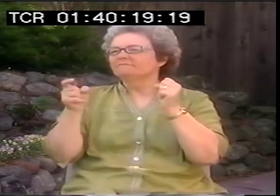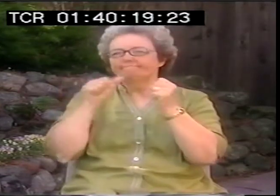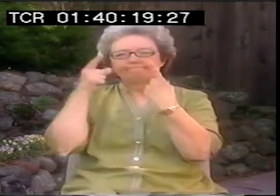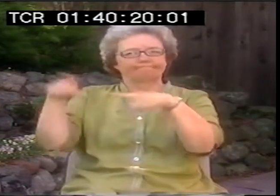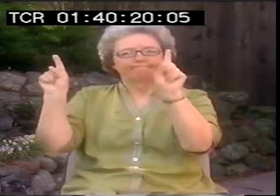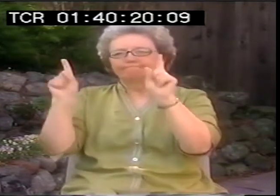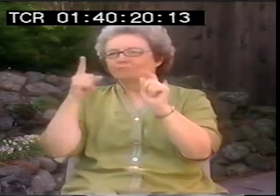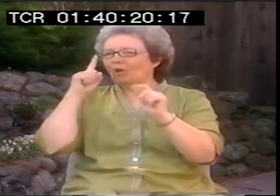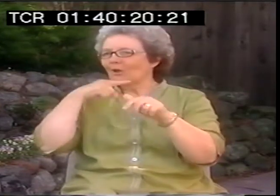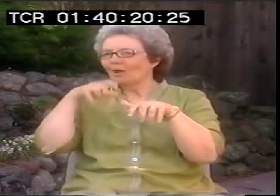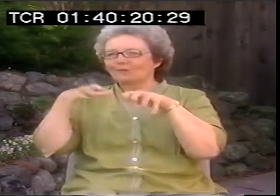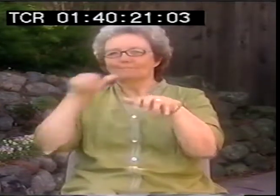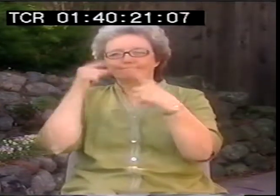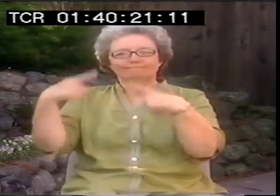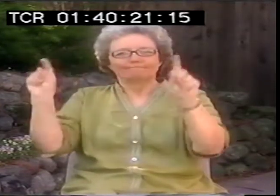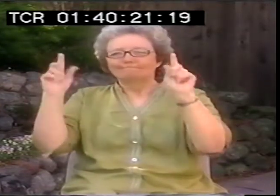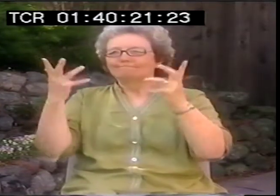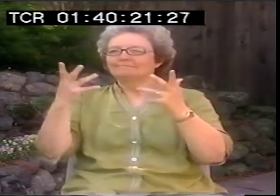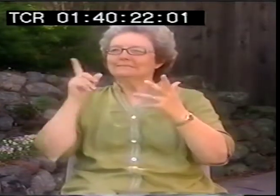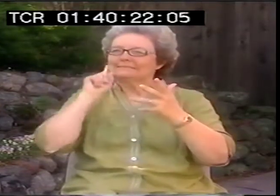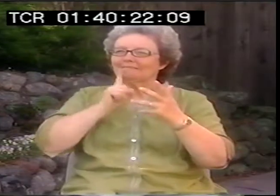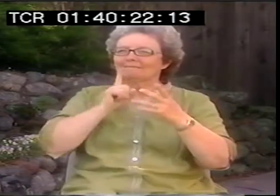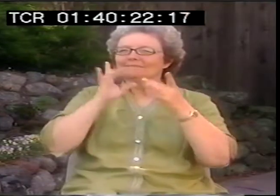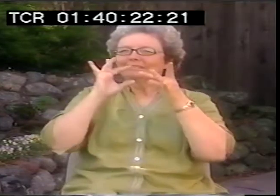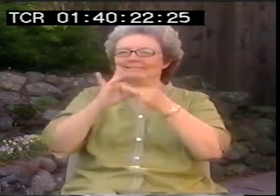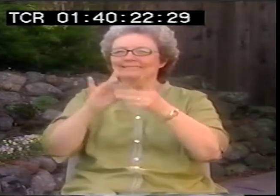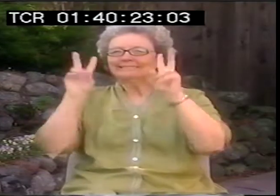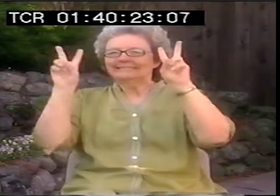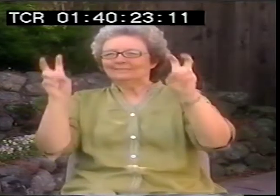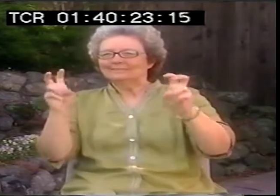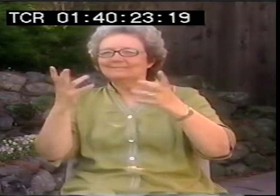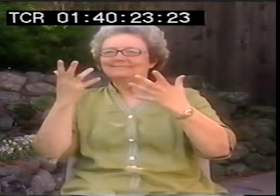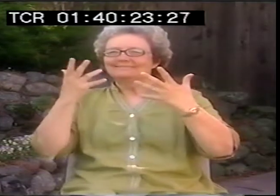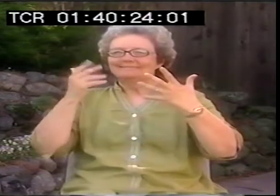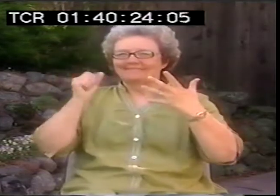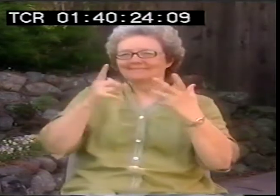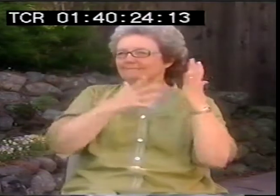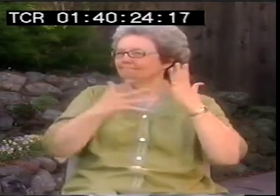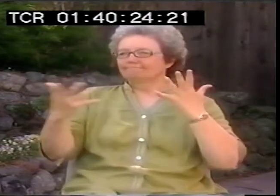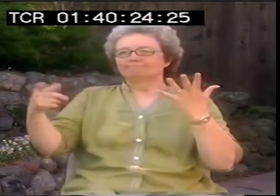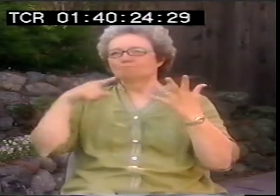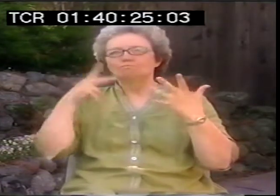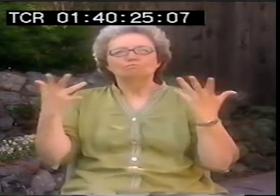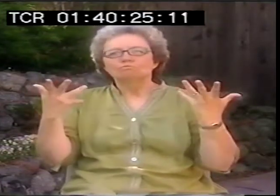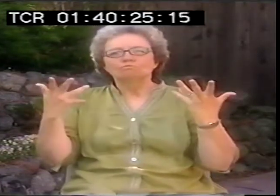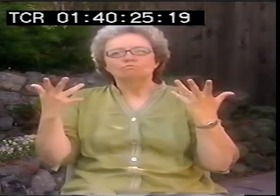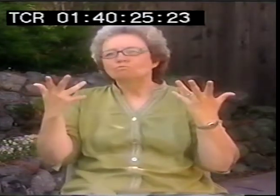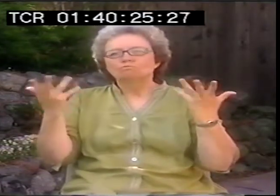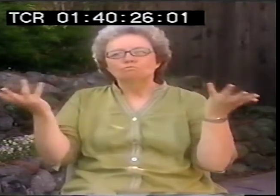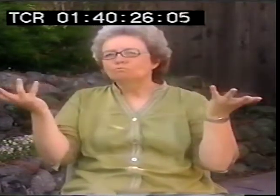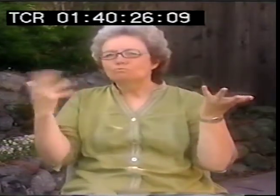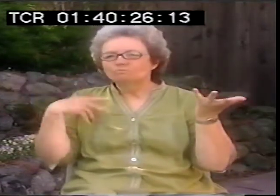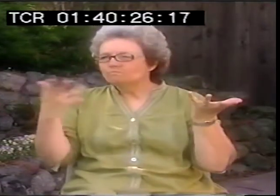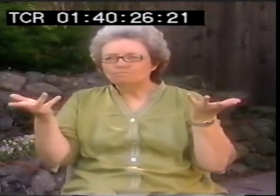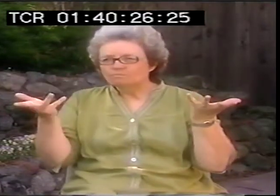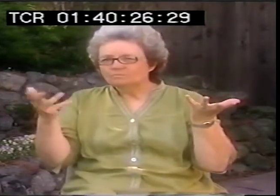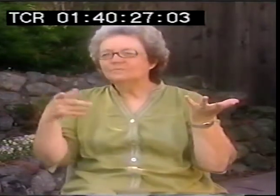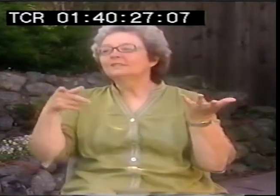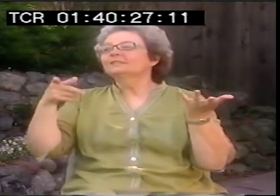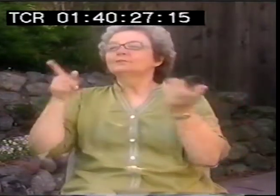Hearing audiences wouldn't get it if they saw a signed poem. So sometimes deaf audiences and hearing audiences didn't react the same way.